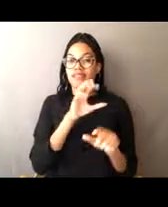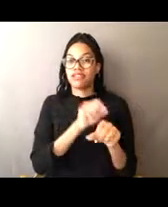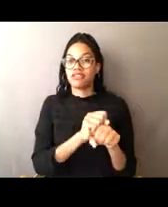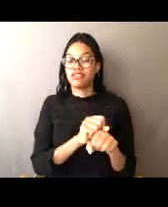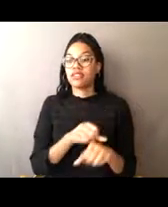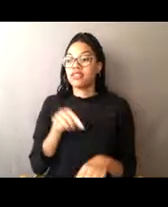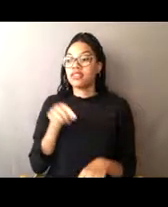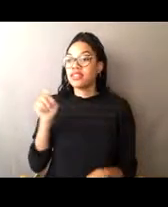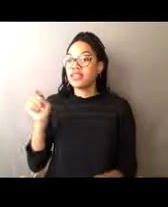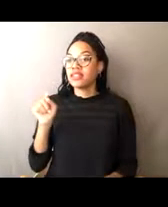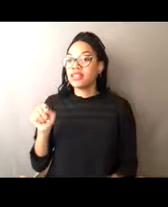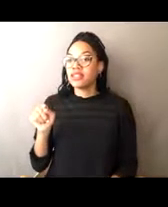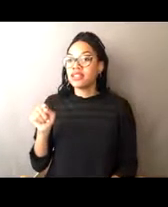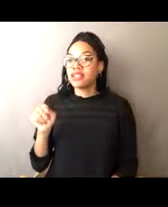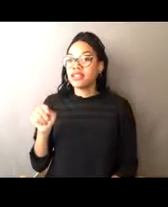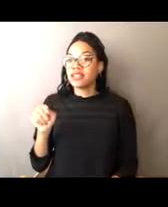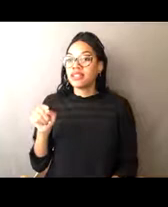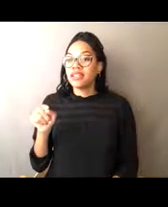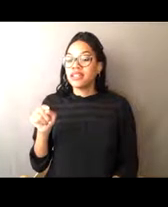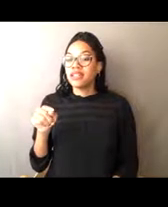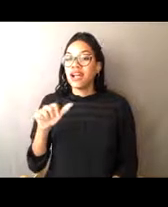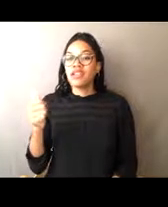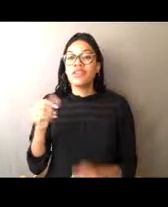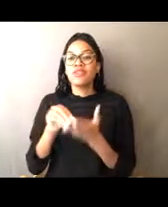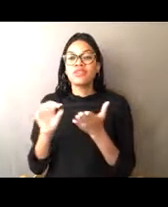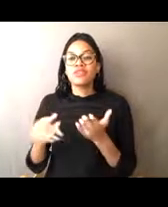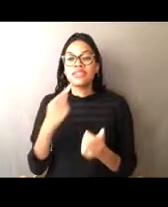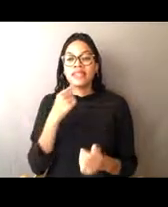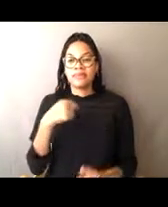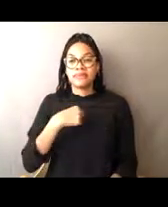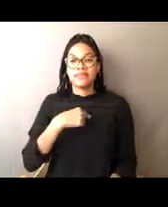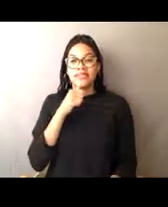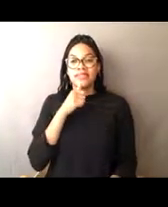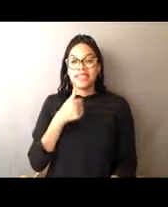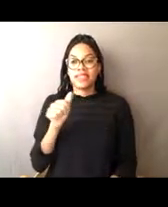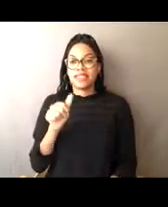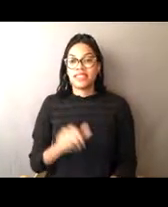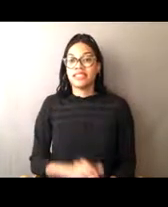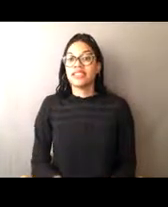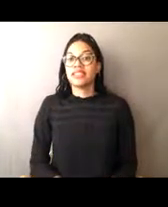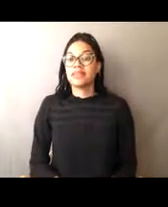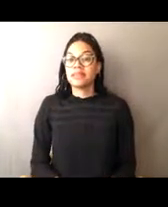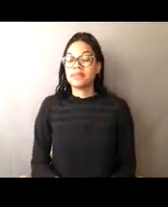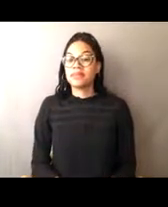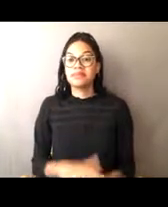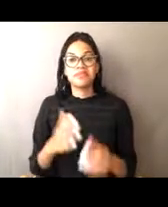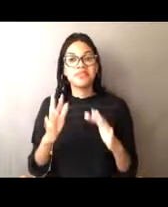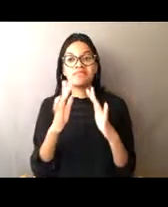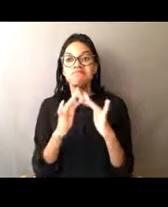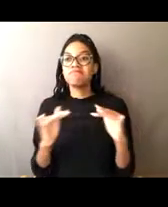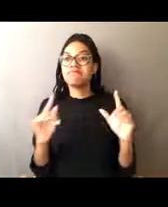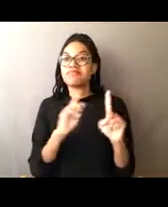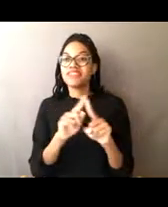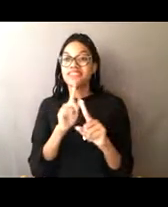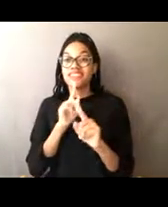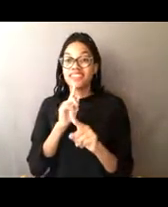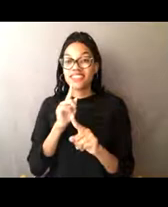Thank you for clarifying that. So we've got a lot of variety in the types of fish that people like to catch.